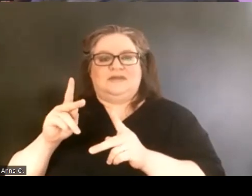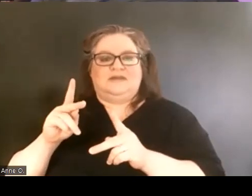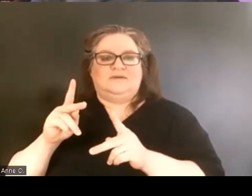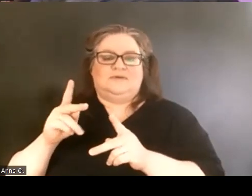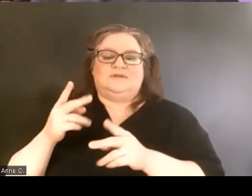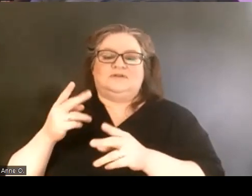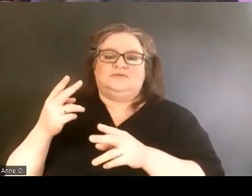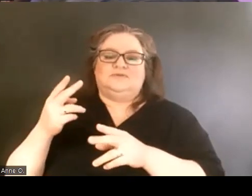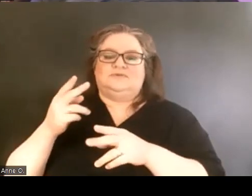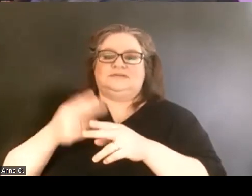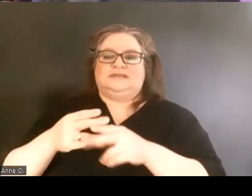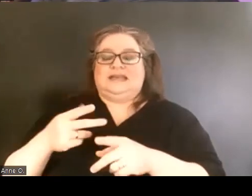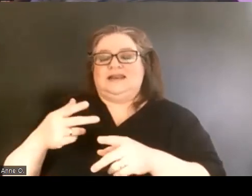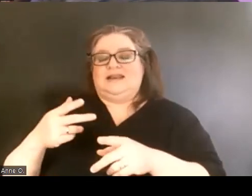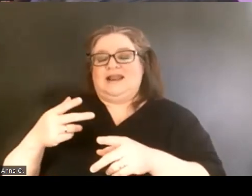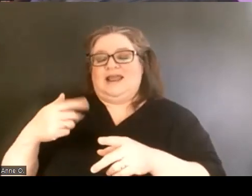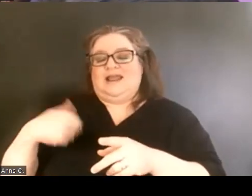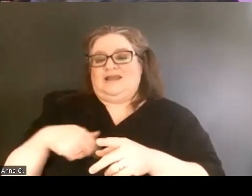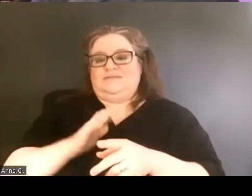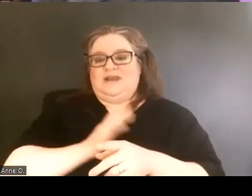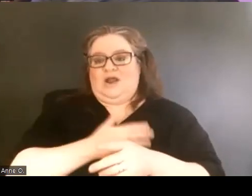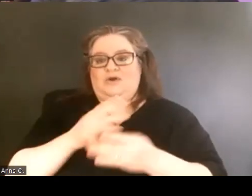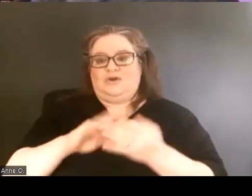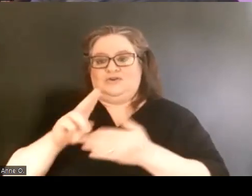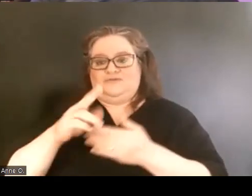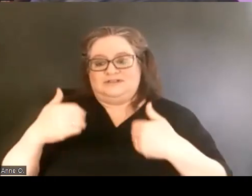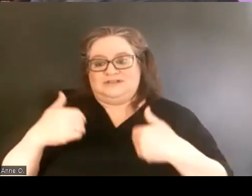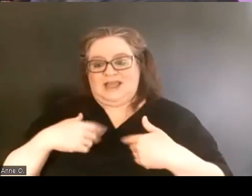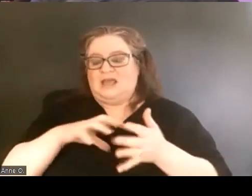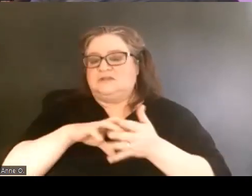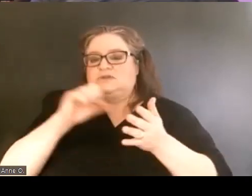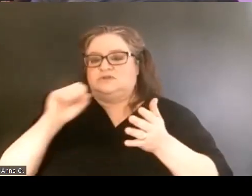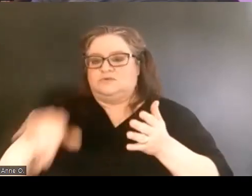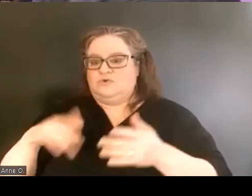were forcibly removed from these homelands in 1846.